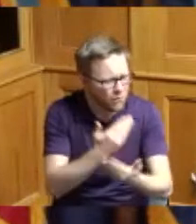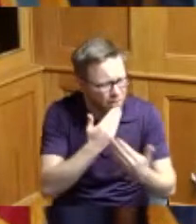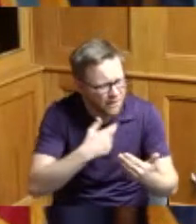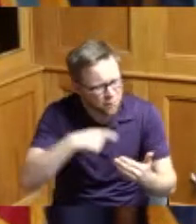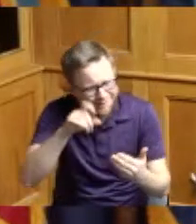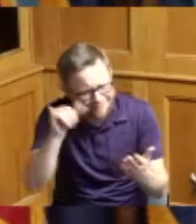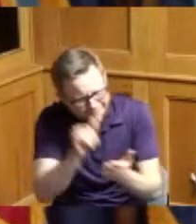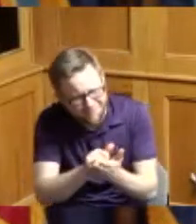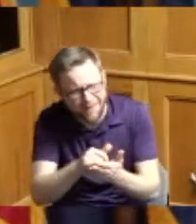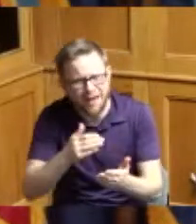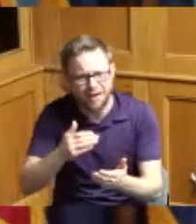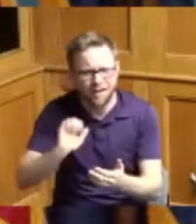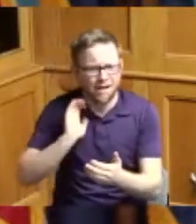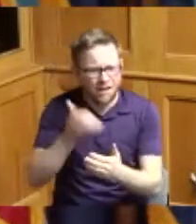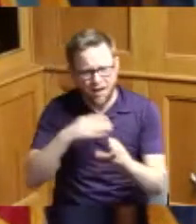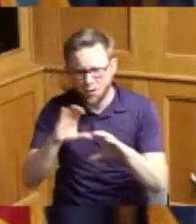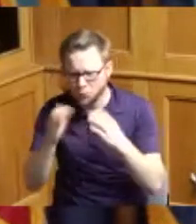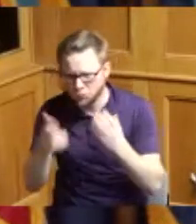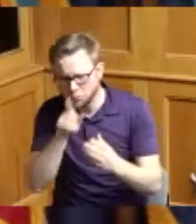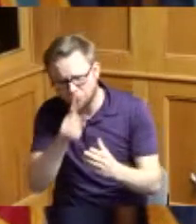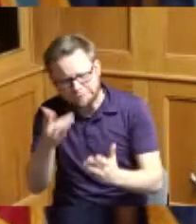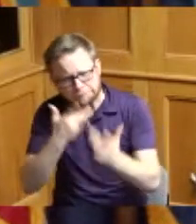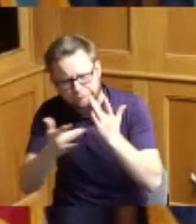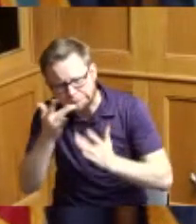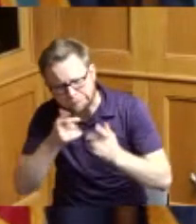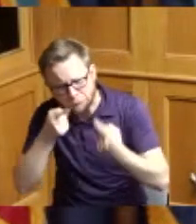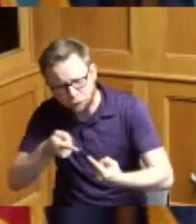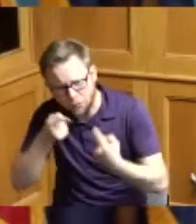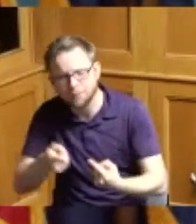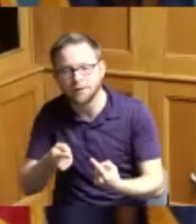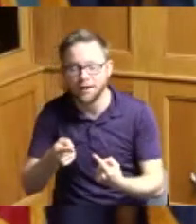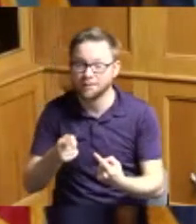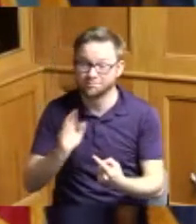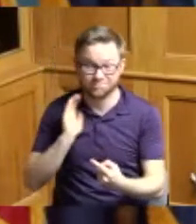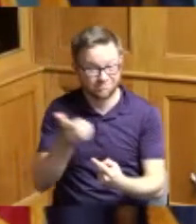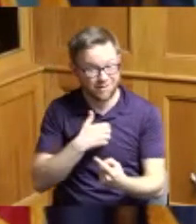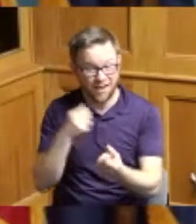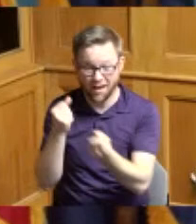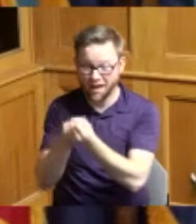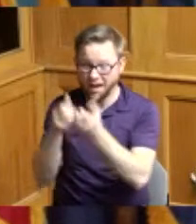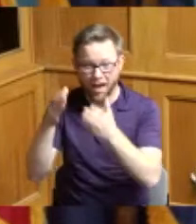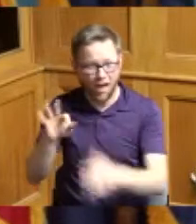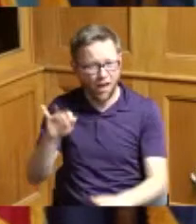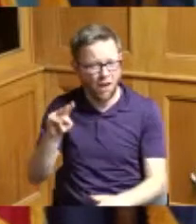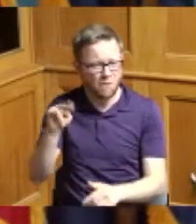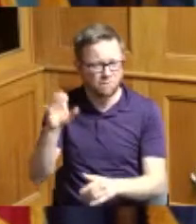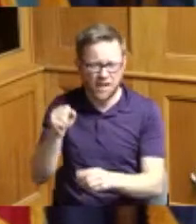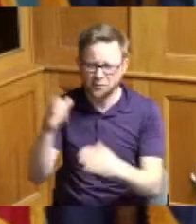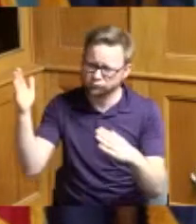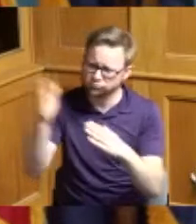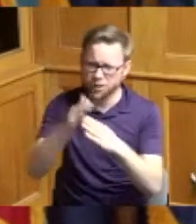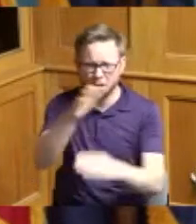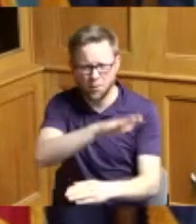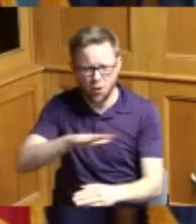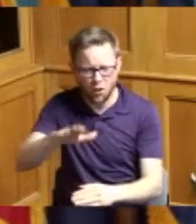money and we got the greatest fans in America in California they only had 3,000 people show up